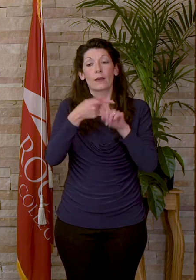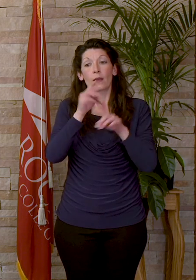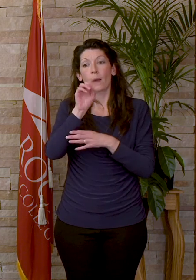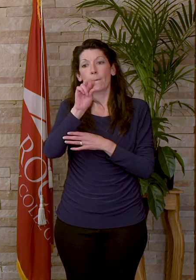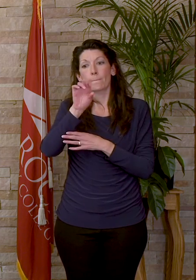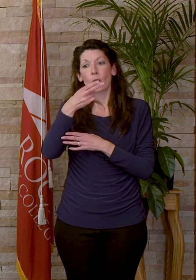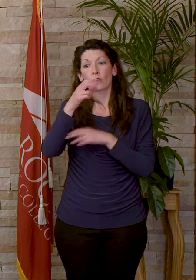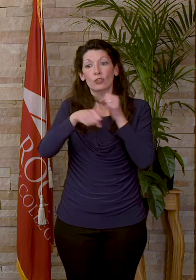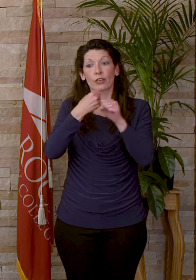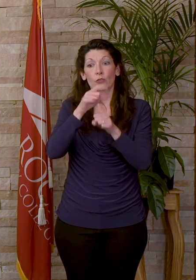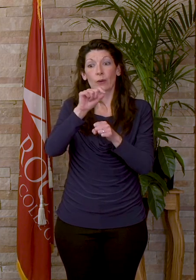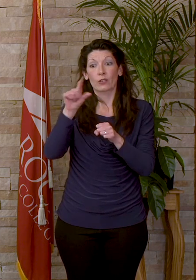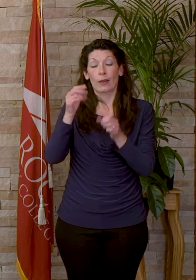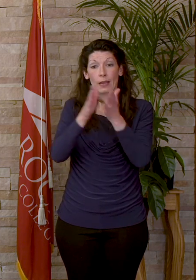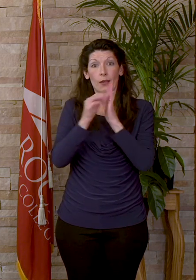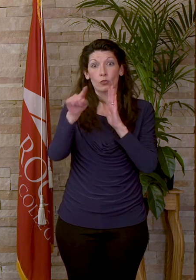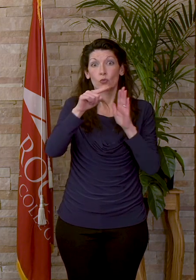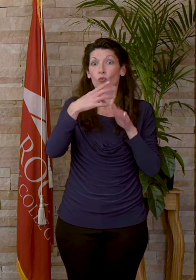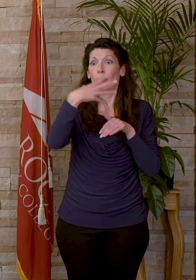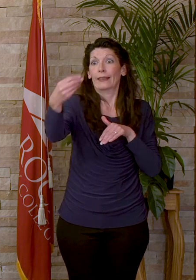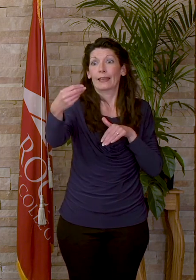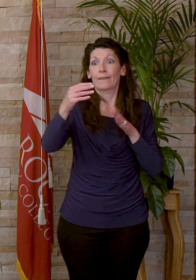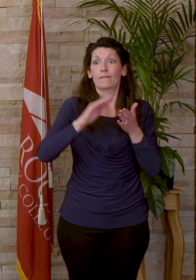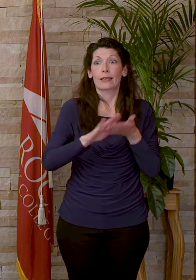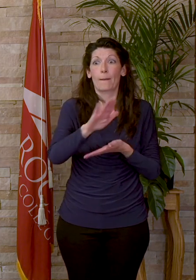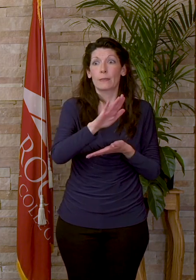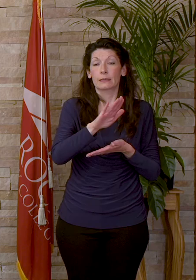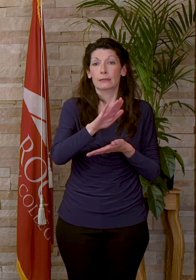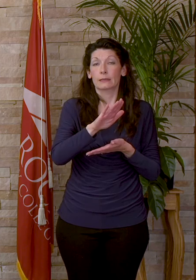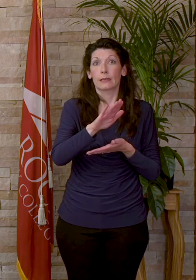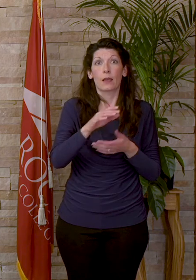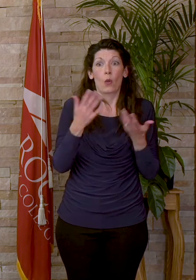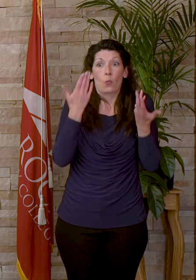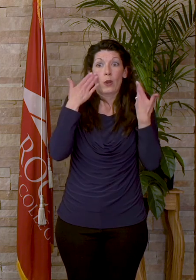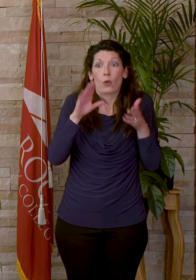campus for an extended spring break and no one knew what was coming next. Would the campus be